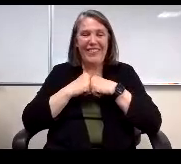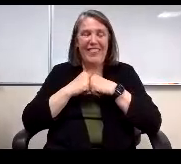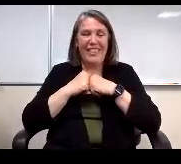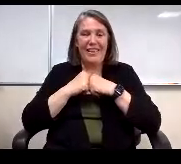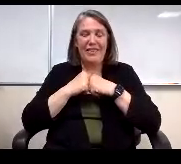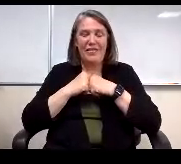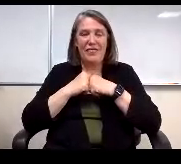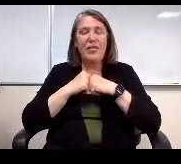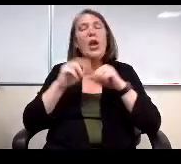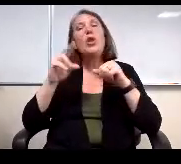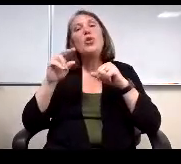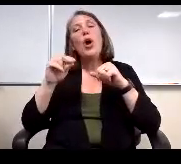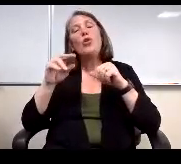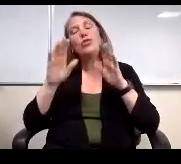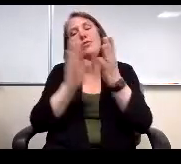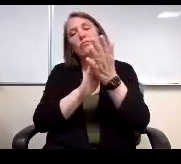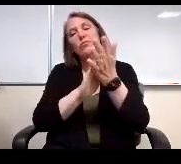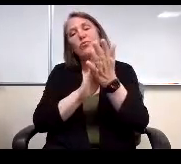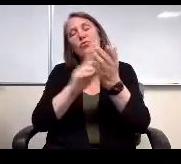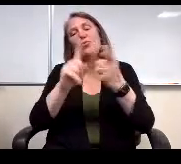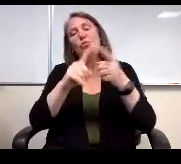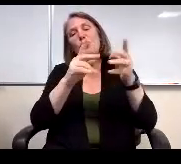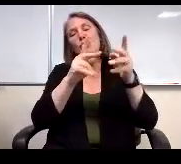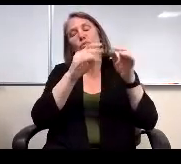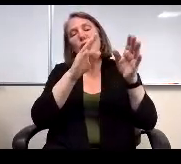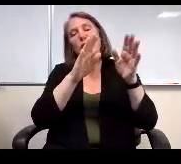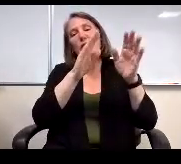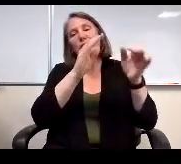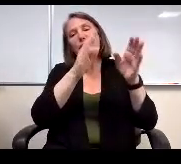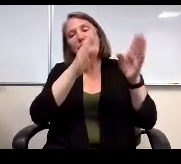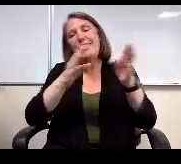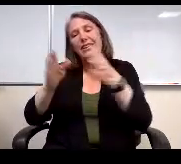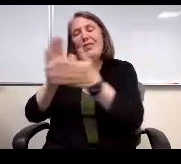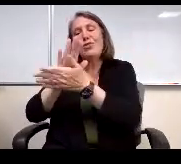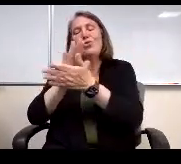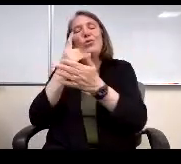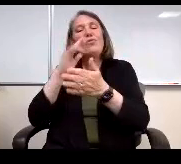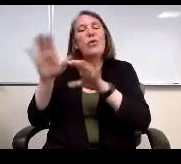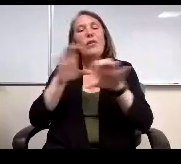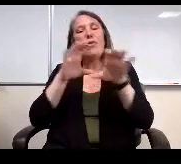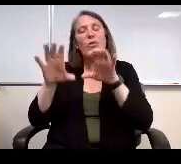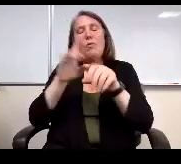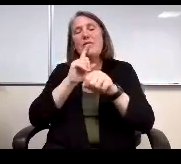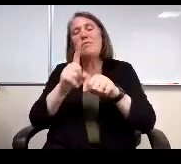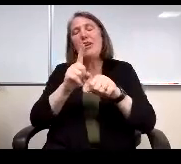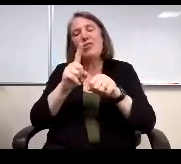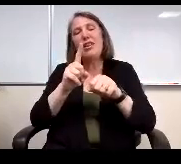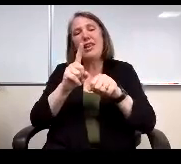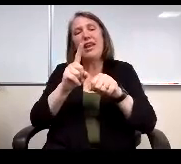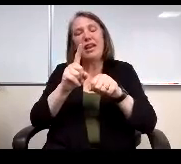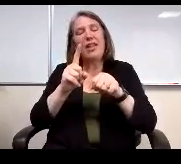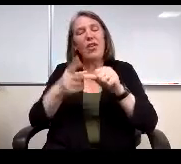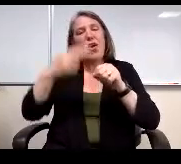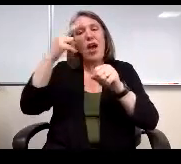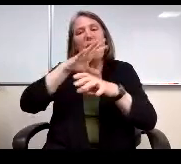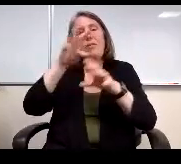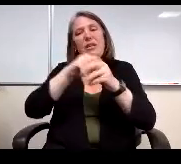No, just kudos to the individual schools for their performances, particularly with their high participation rates.